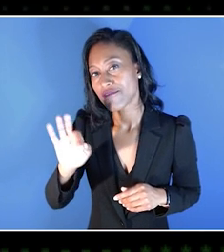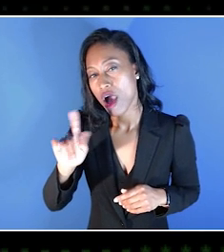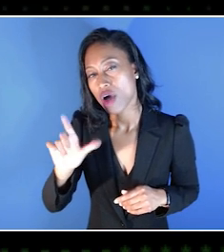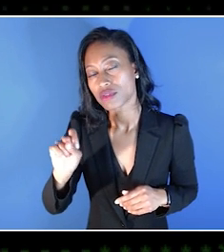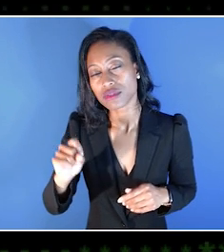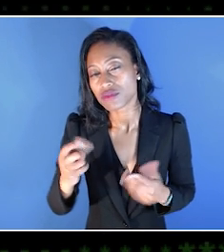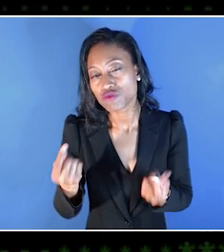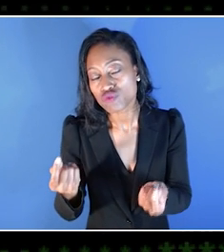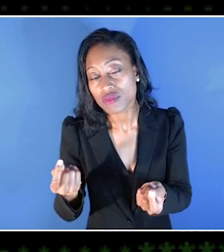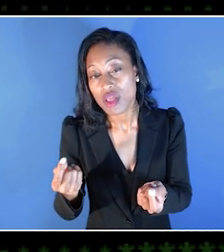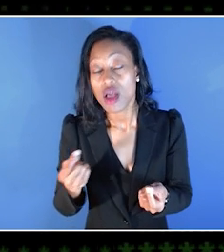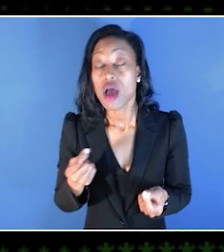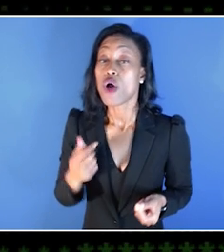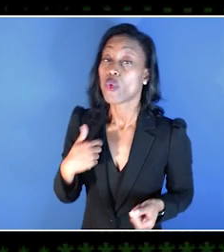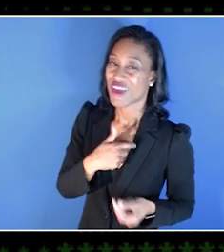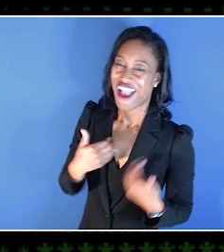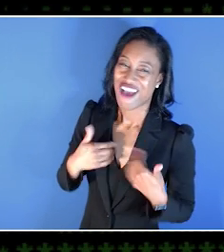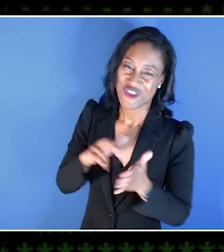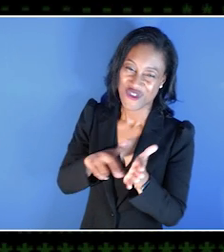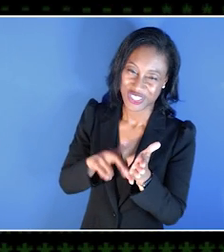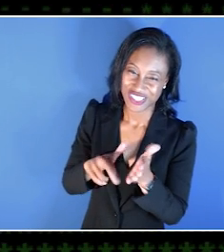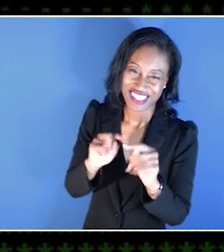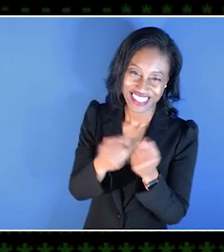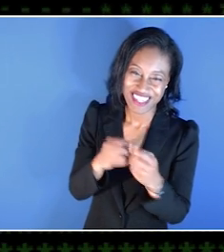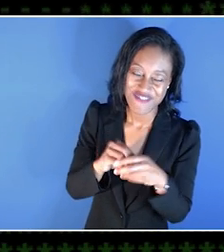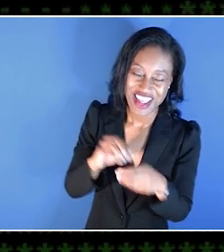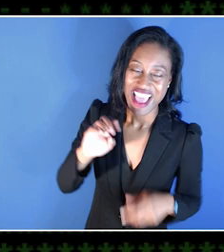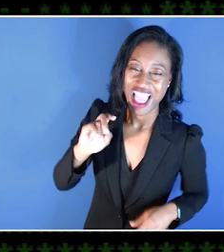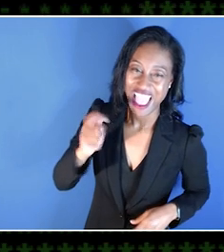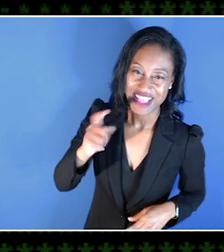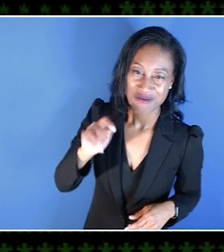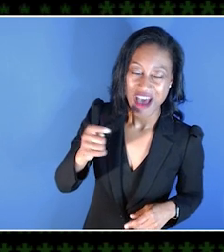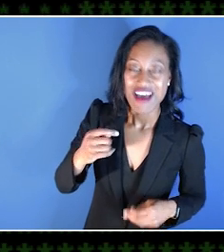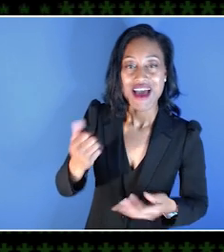Well, we have a research team in Xbox that helps us to do like user testing,